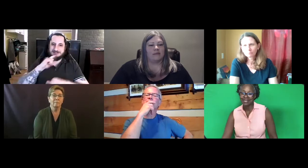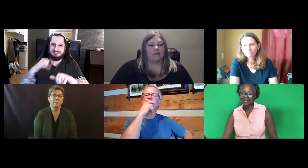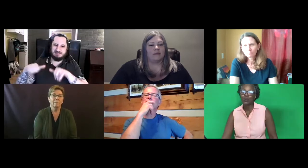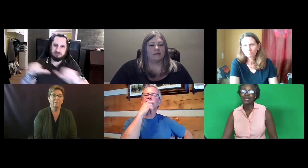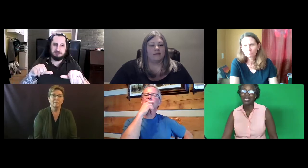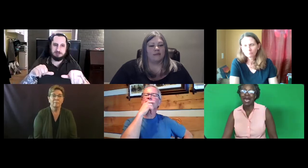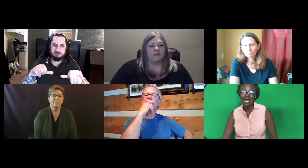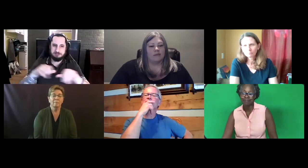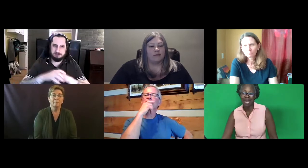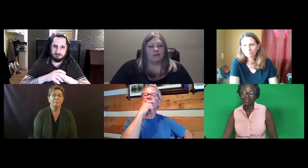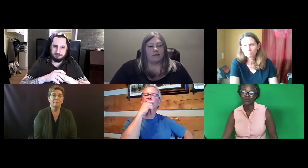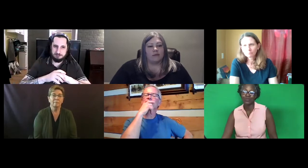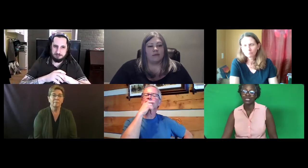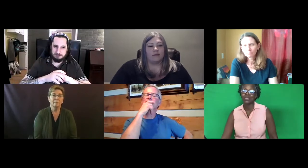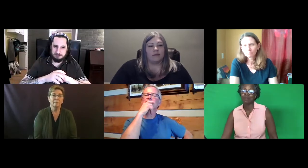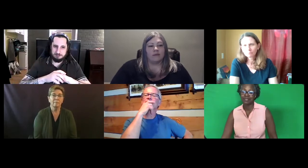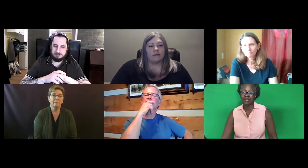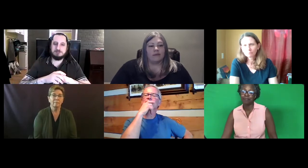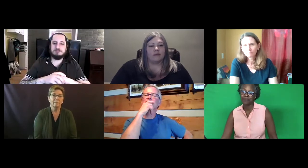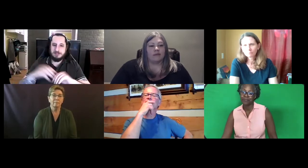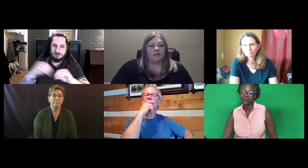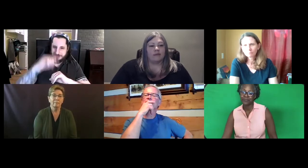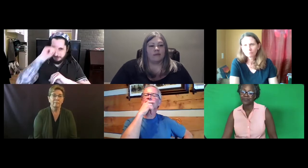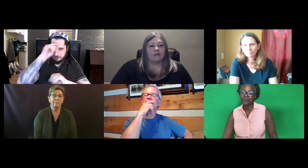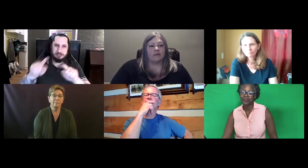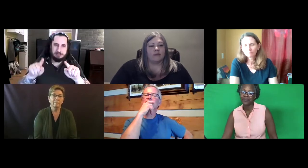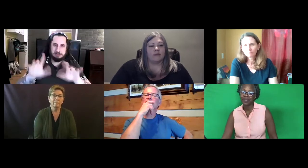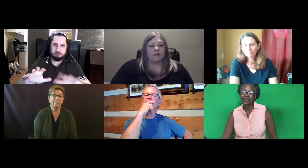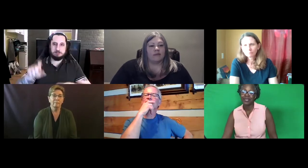You can only add mass in order to keep it the same.